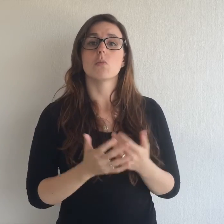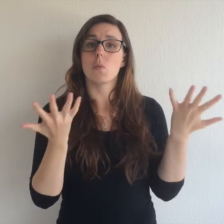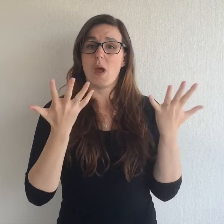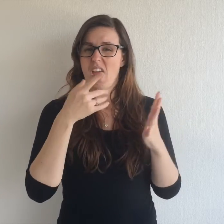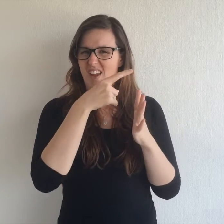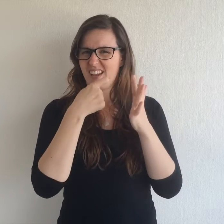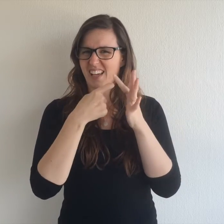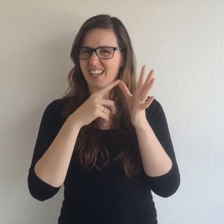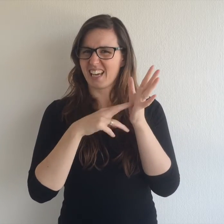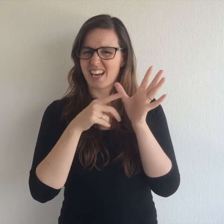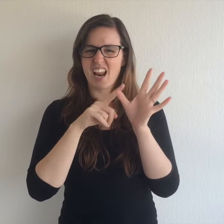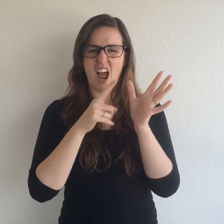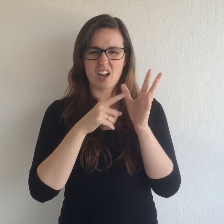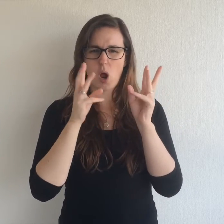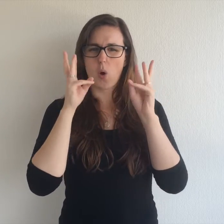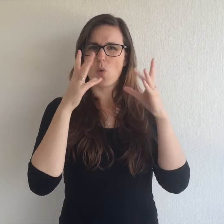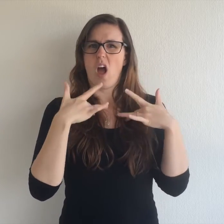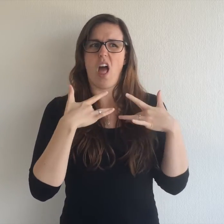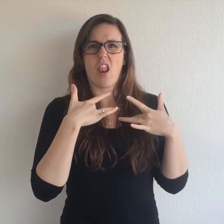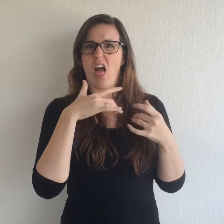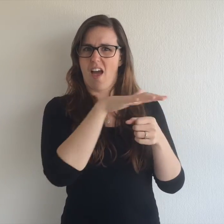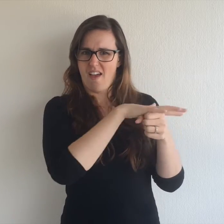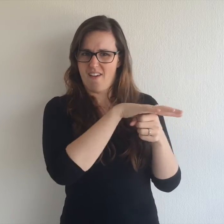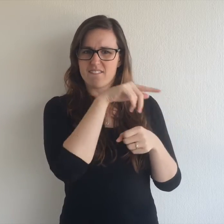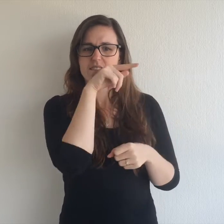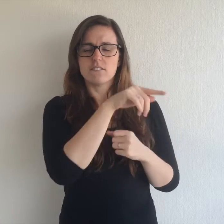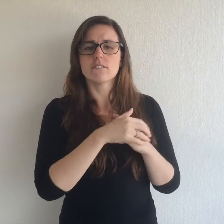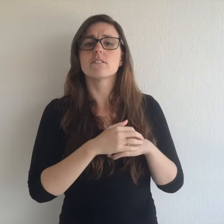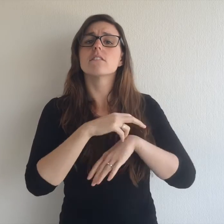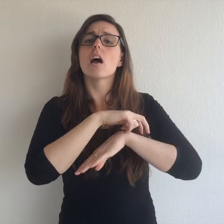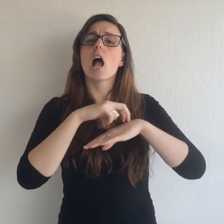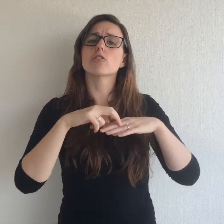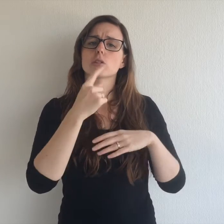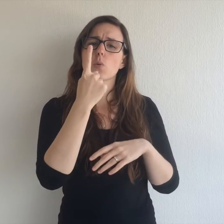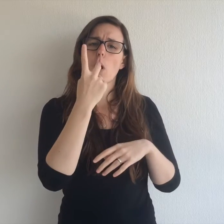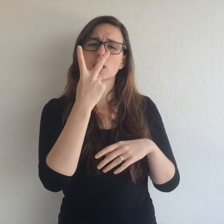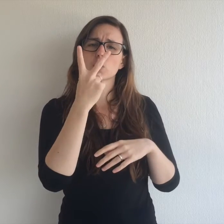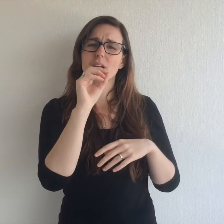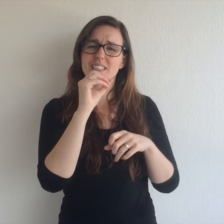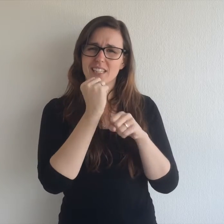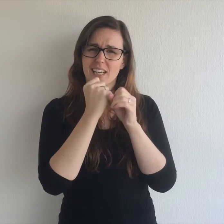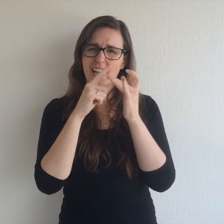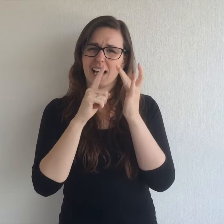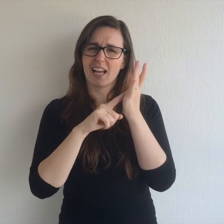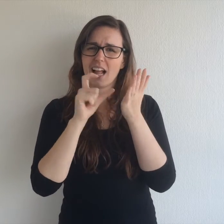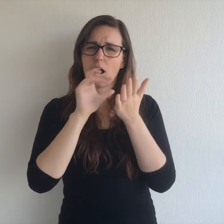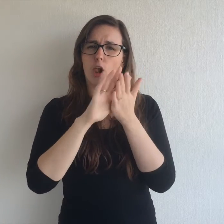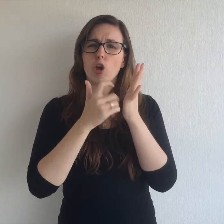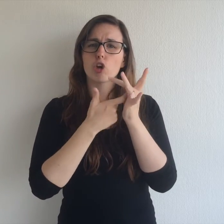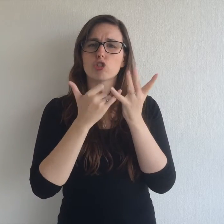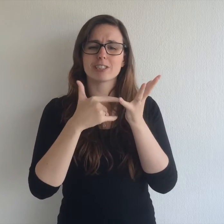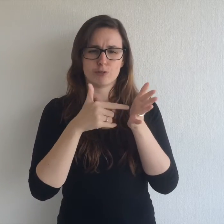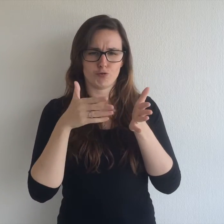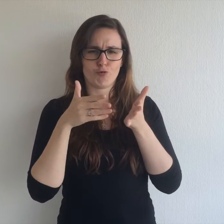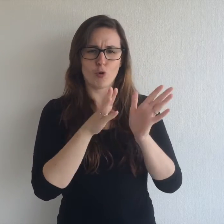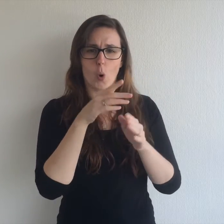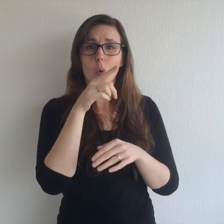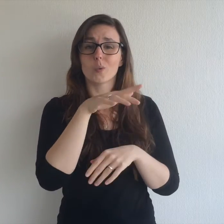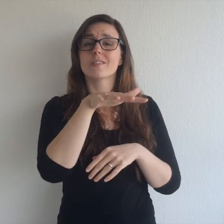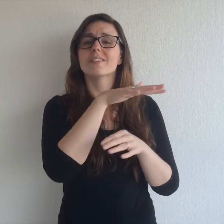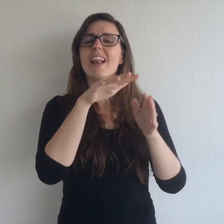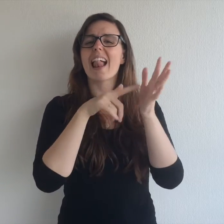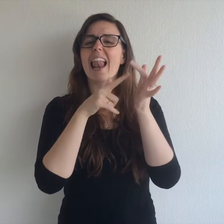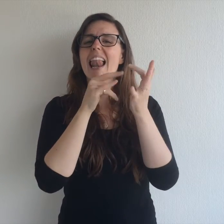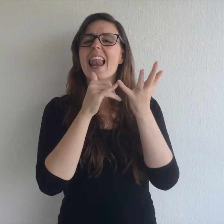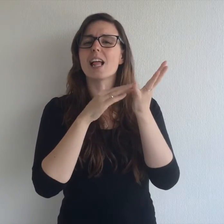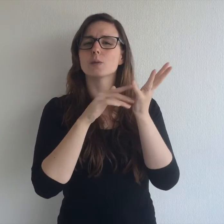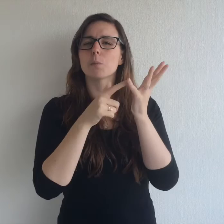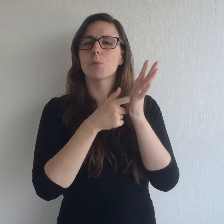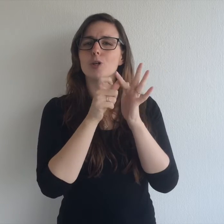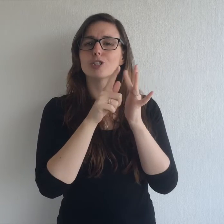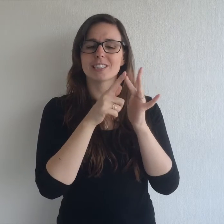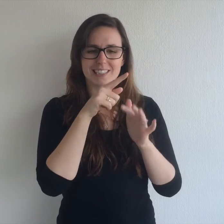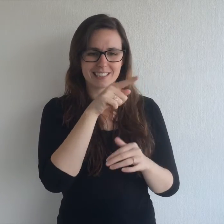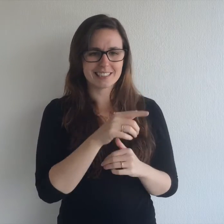This is located at Kanyana Wildlife. The address is 120 Gilchrist Road, Lesmurdie.